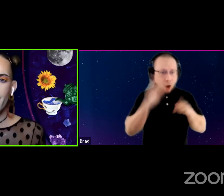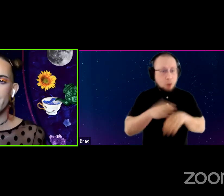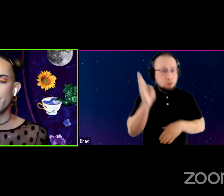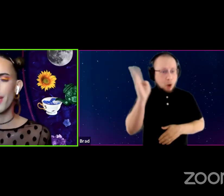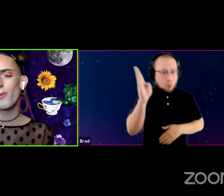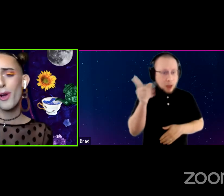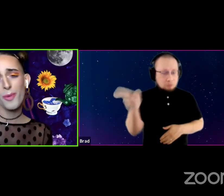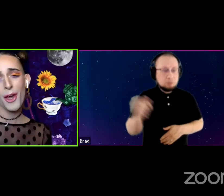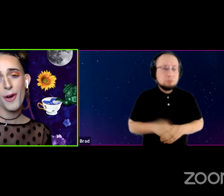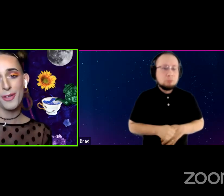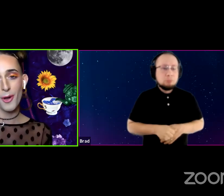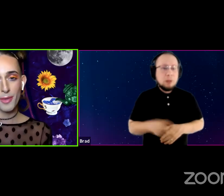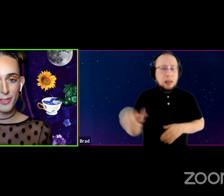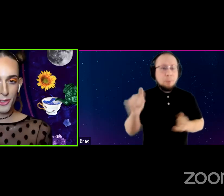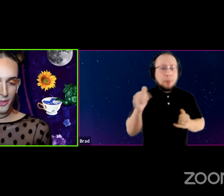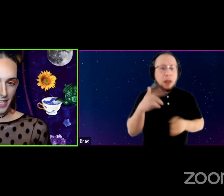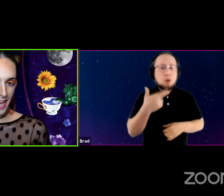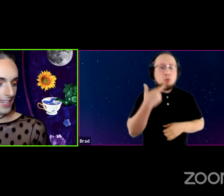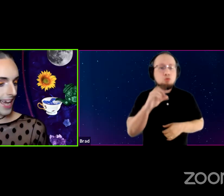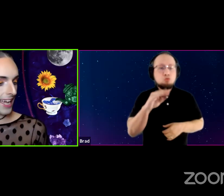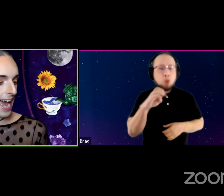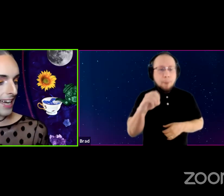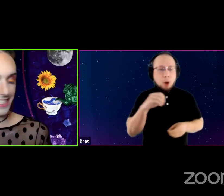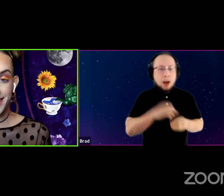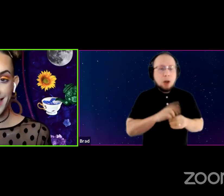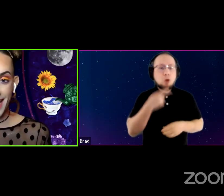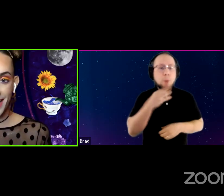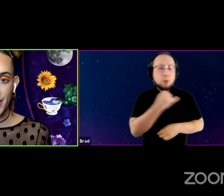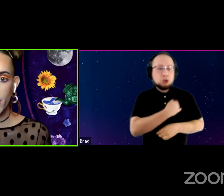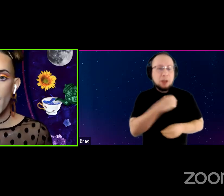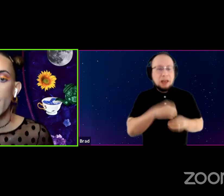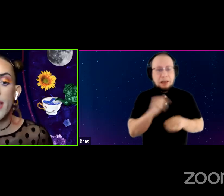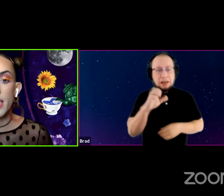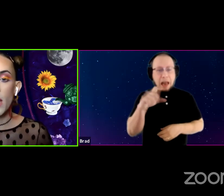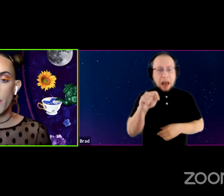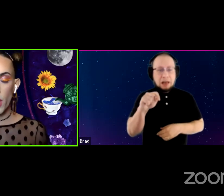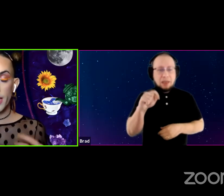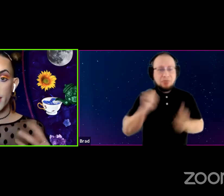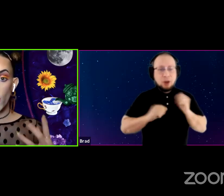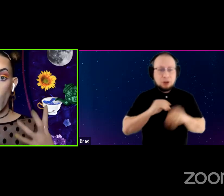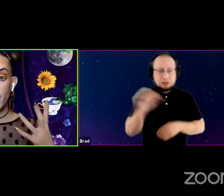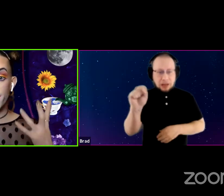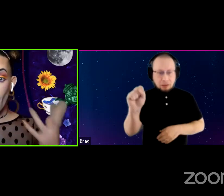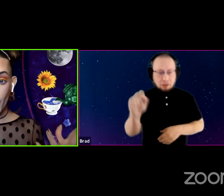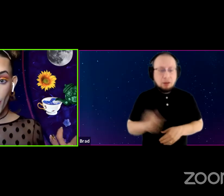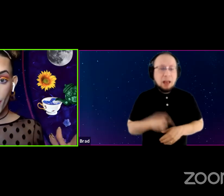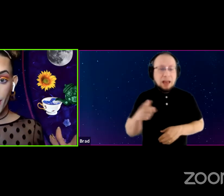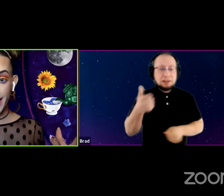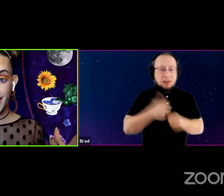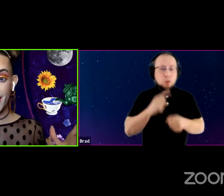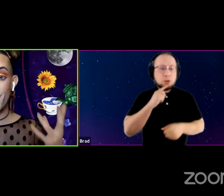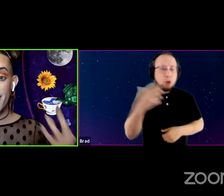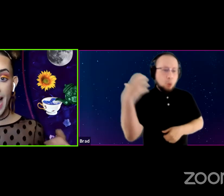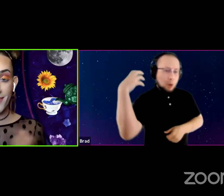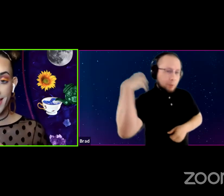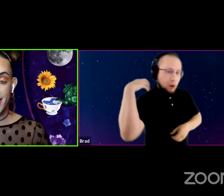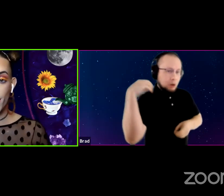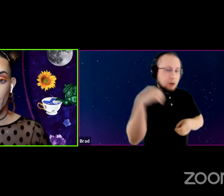He's played Romeo, in Romeo and Juliet at act Seattle. He played Quasimodo in the 5th Ave's Theater production